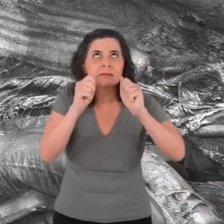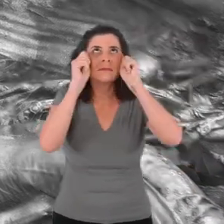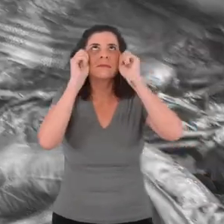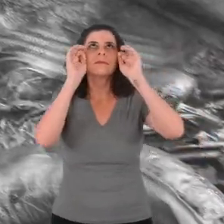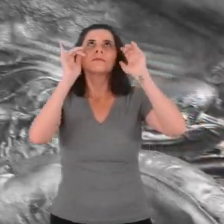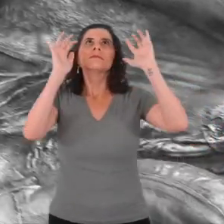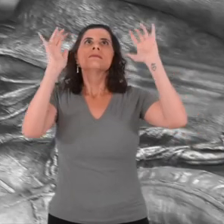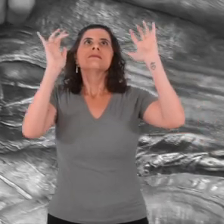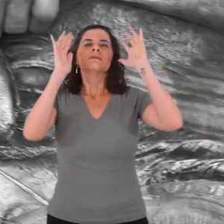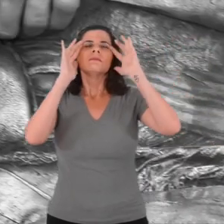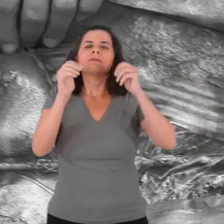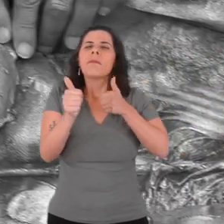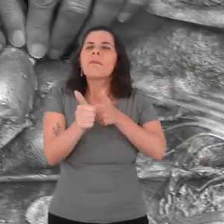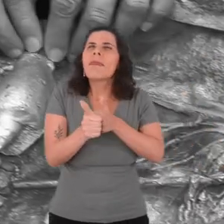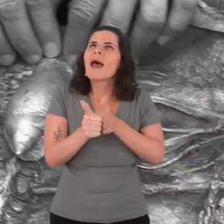by the sea... or a quarry.